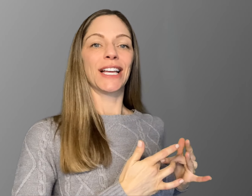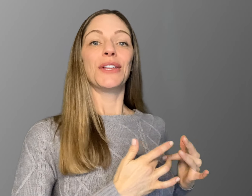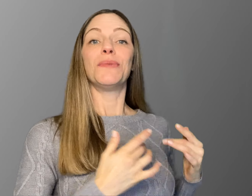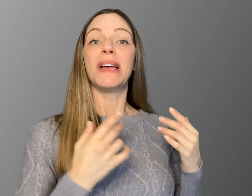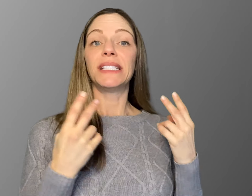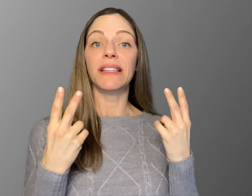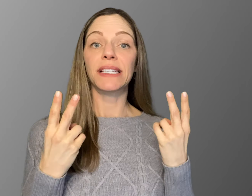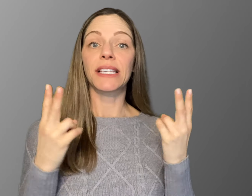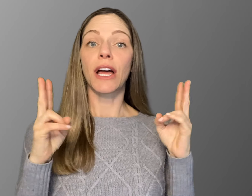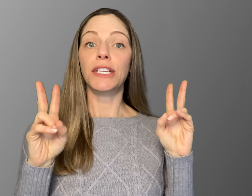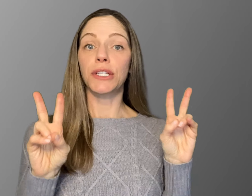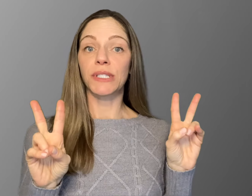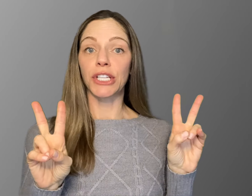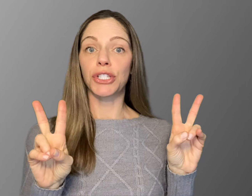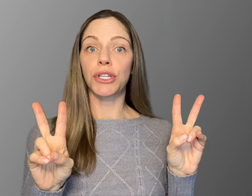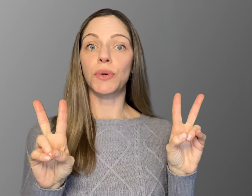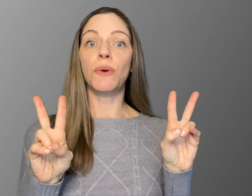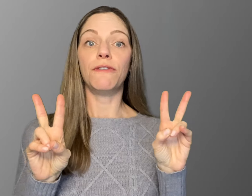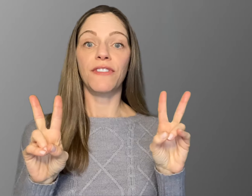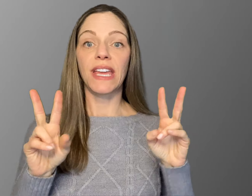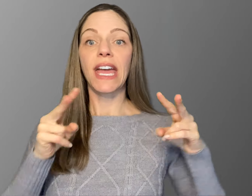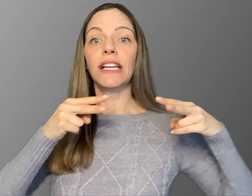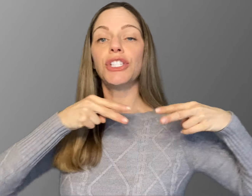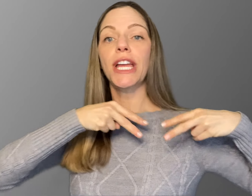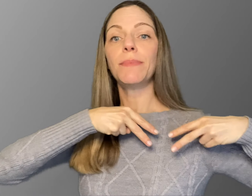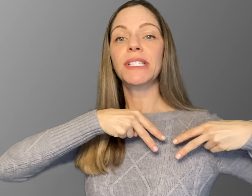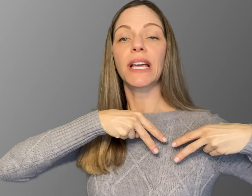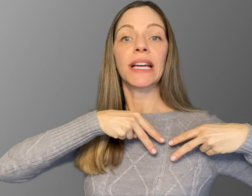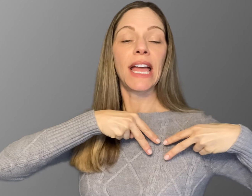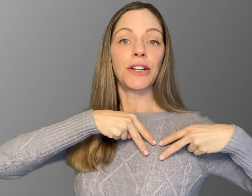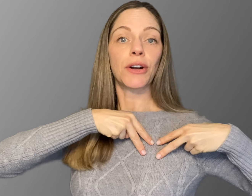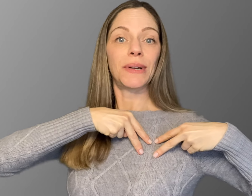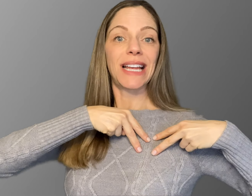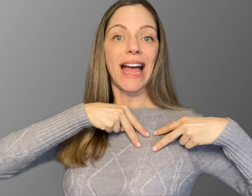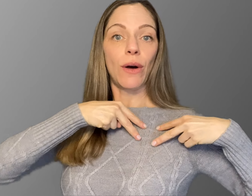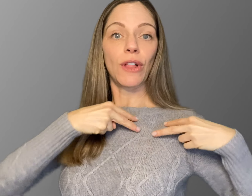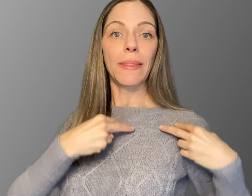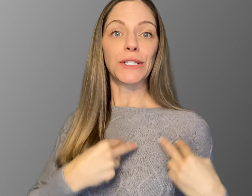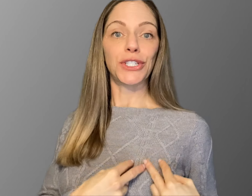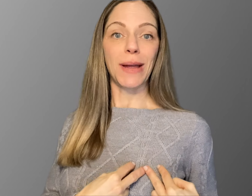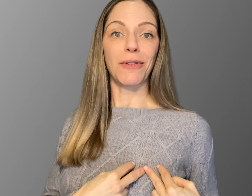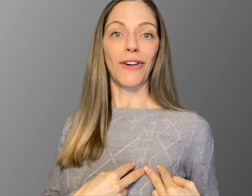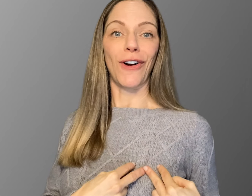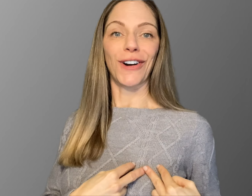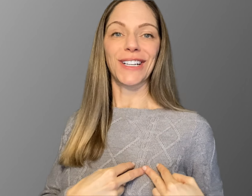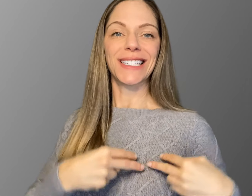You may see this signed using two "V" handshapes. Again you're outlining the shape of a heart.